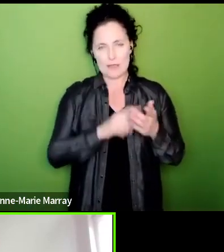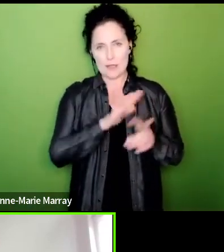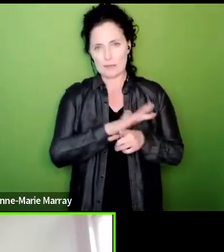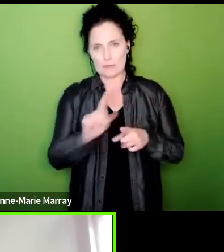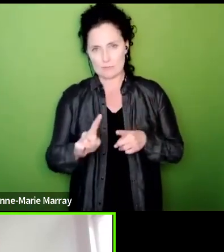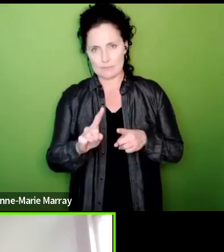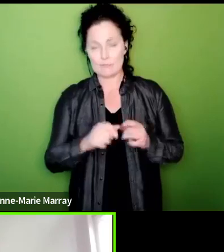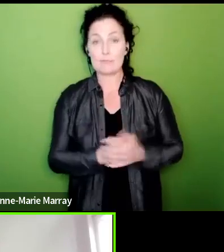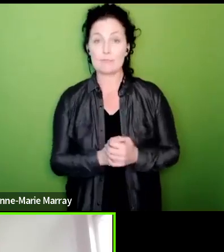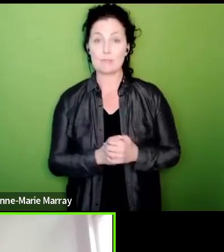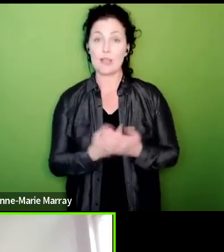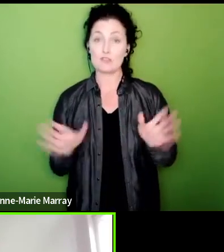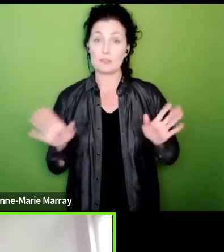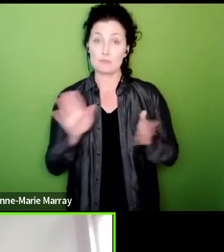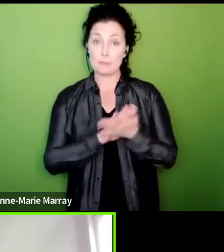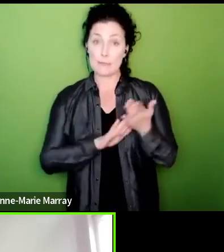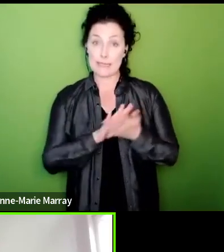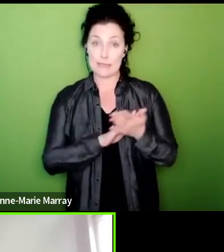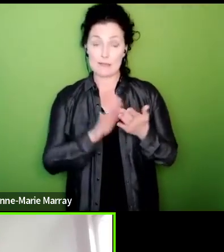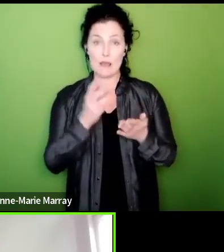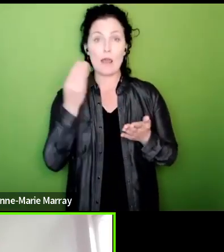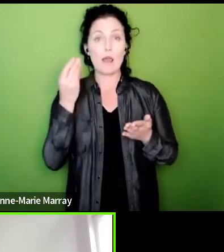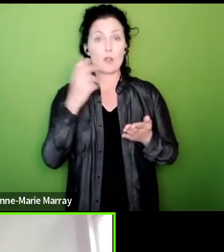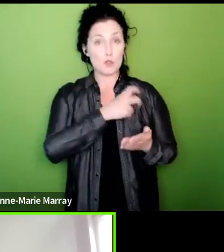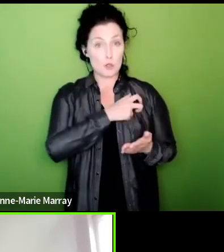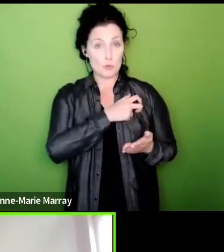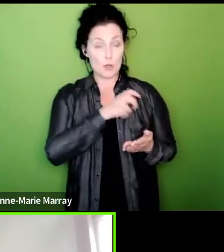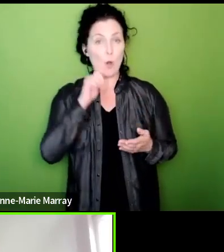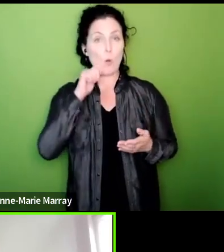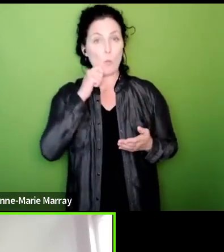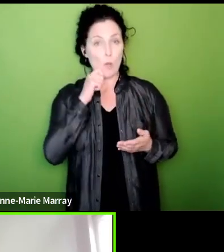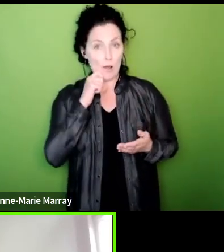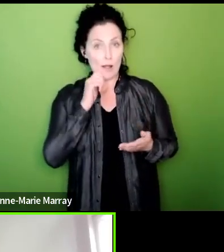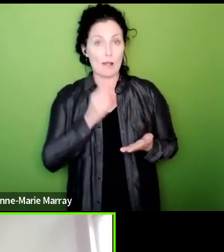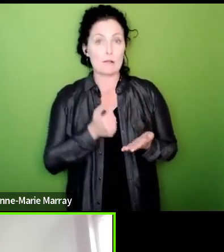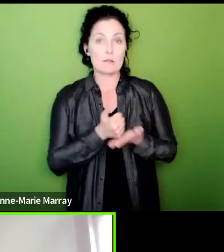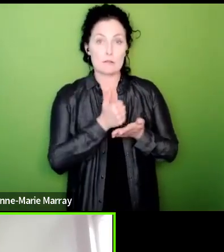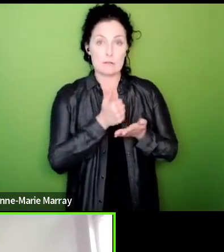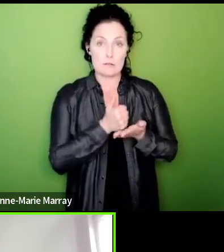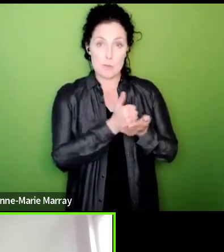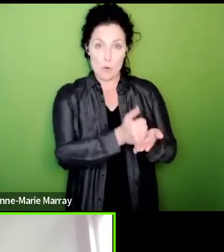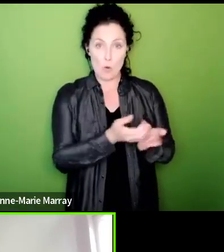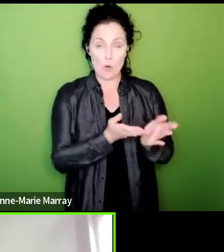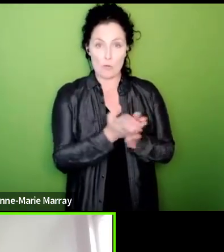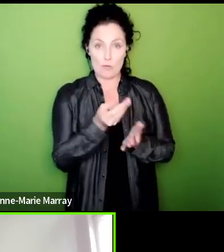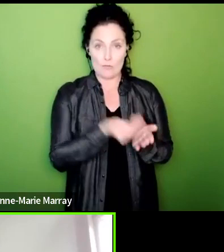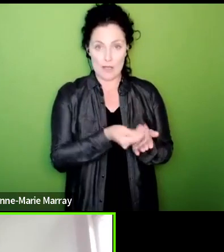the union will be financially supporting people and people will not financially be worse off